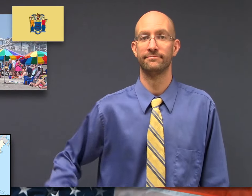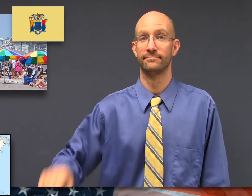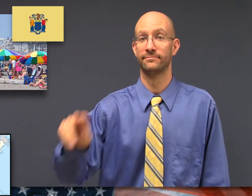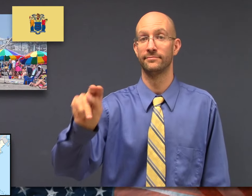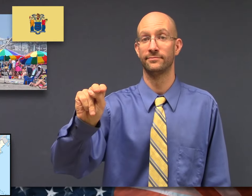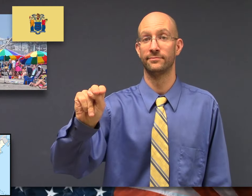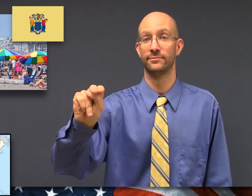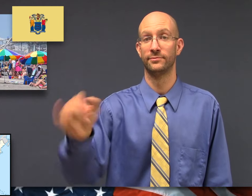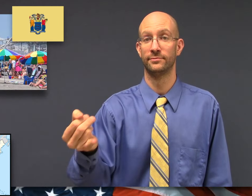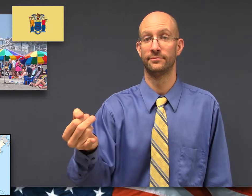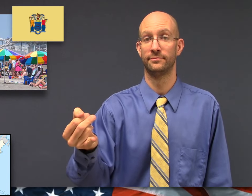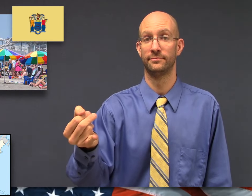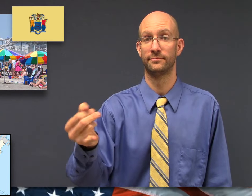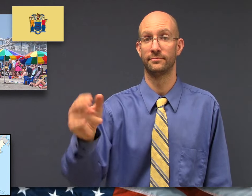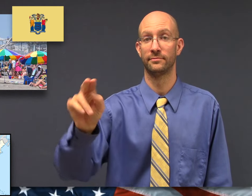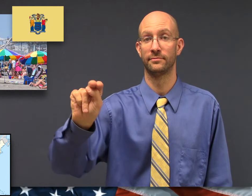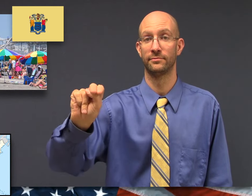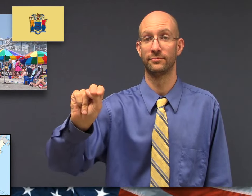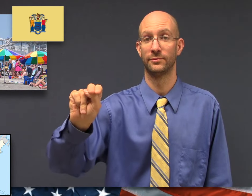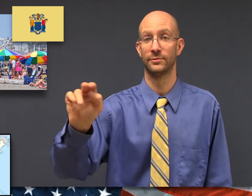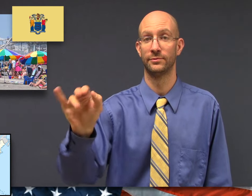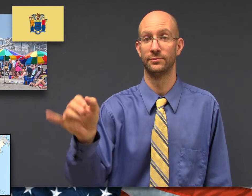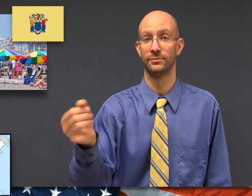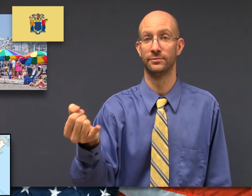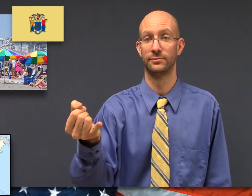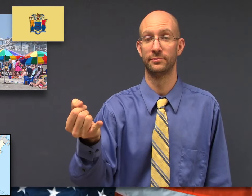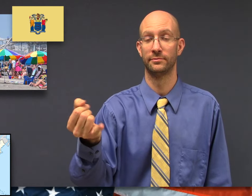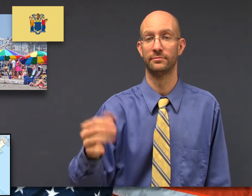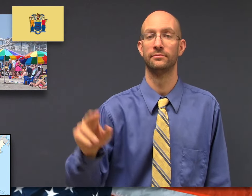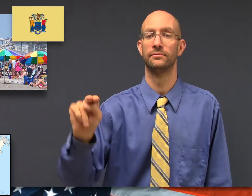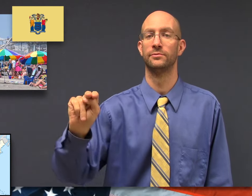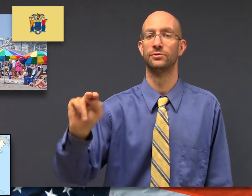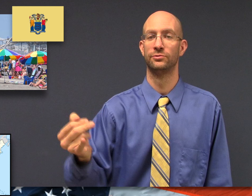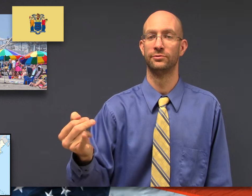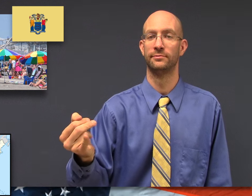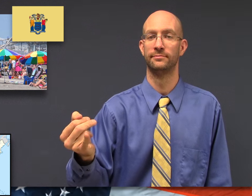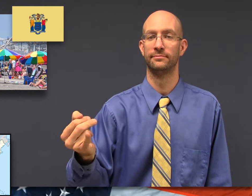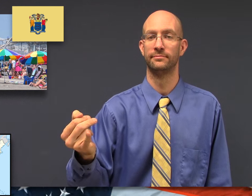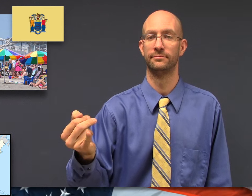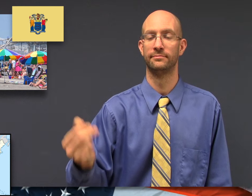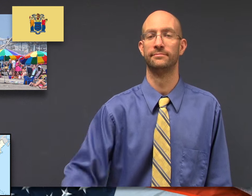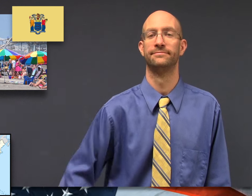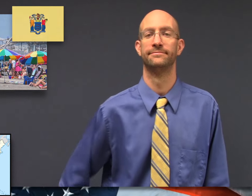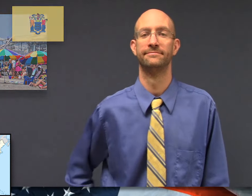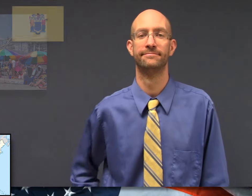fs-NJ